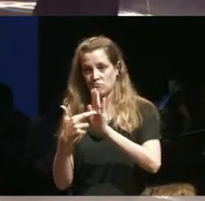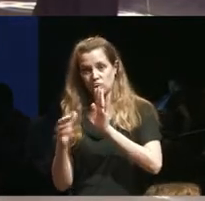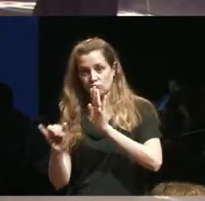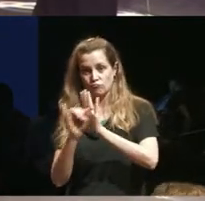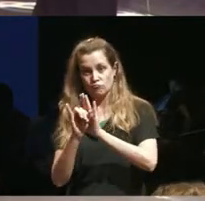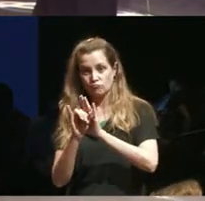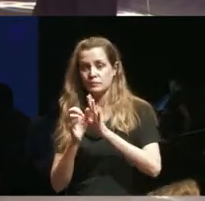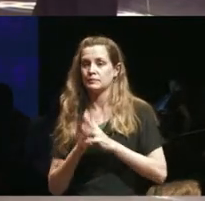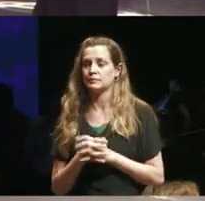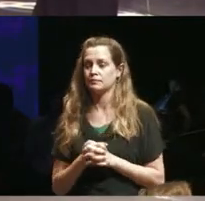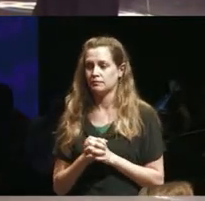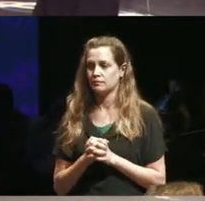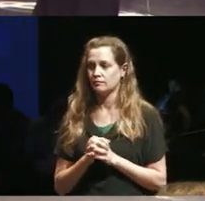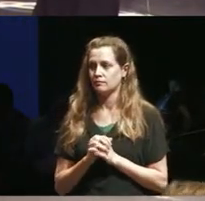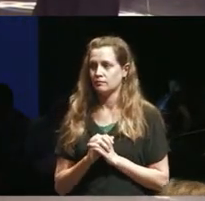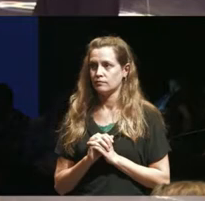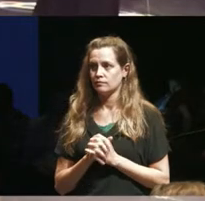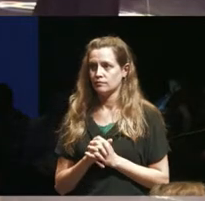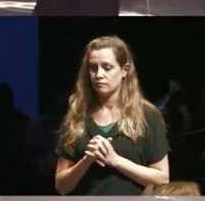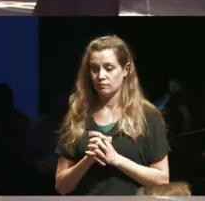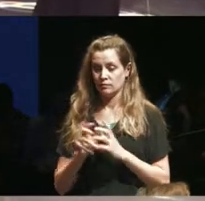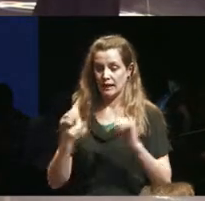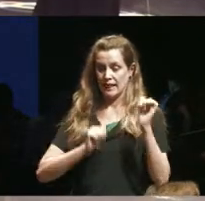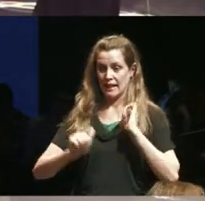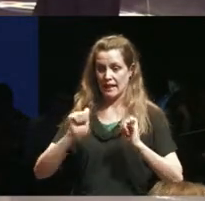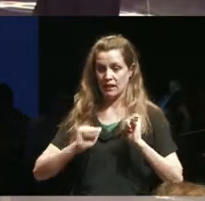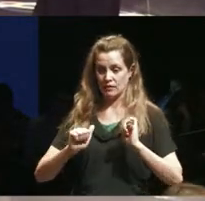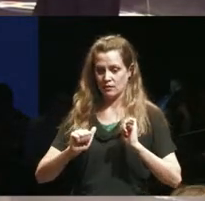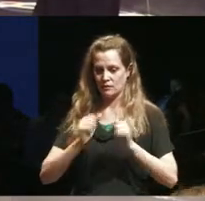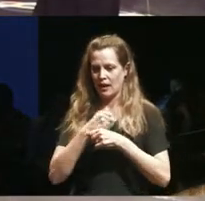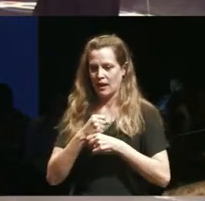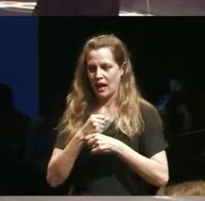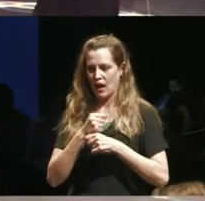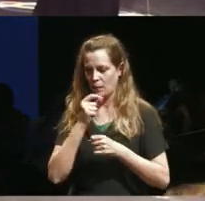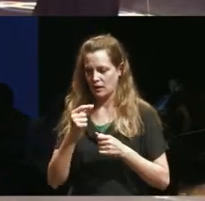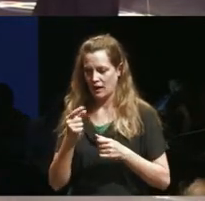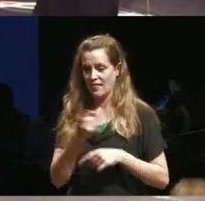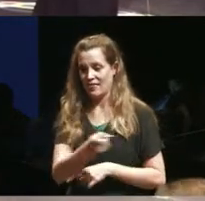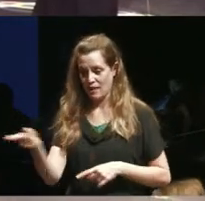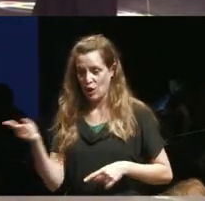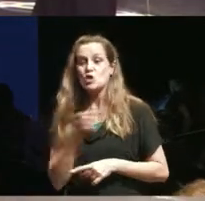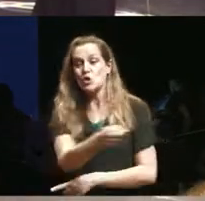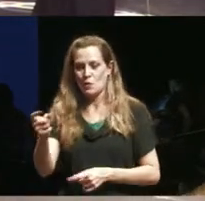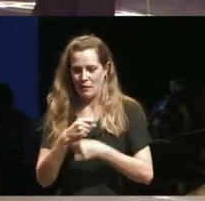doesn't and when we make theatre we meaning not meet you when you make it